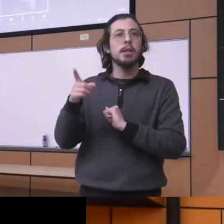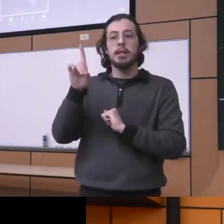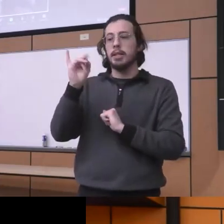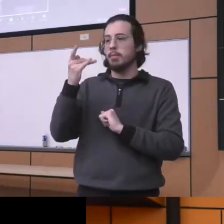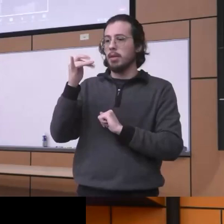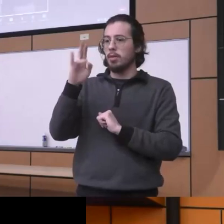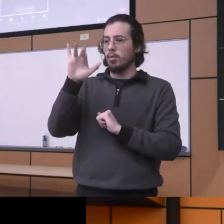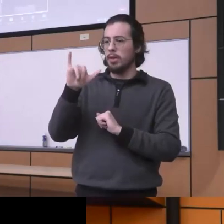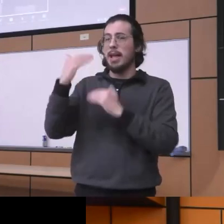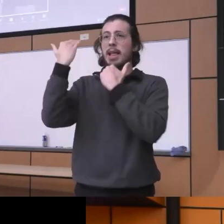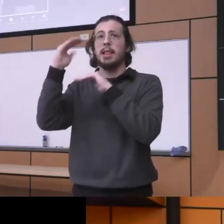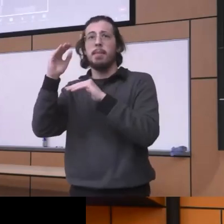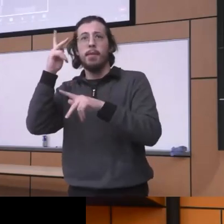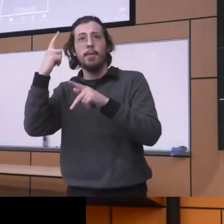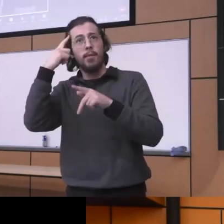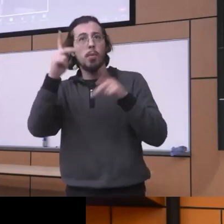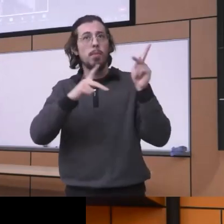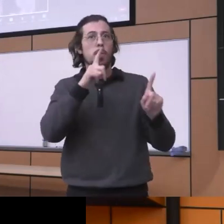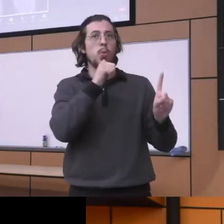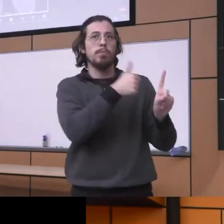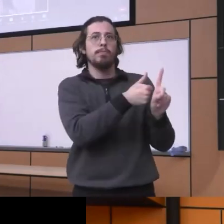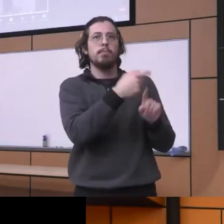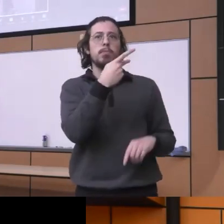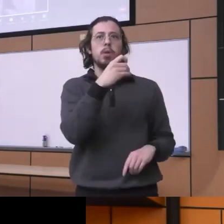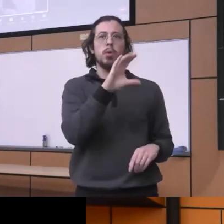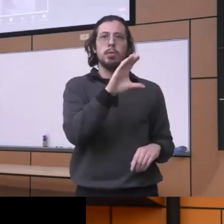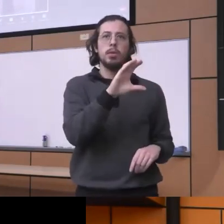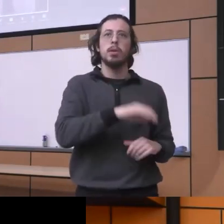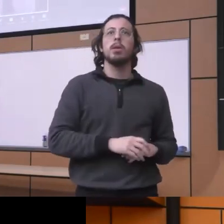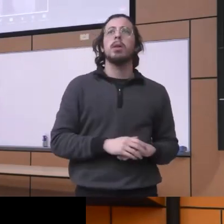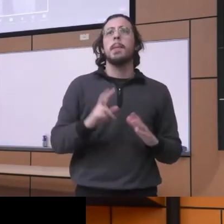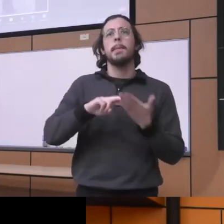for black people for people of color so you see how it's all kind of becomes very much of this